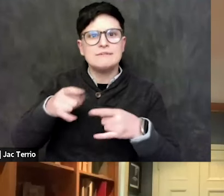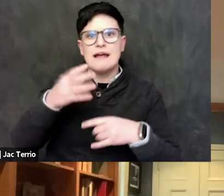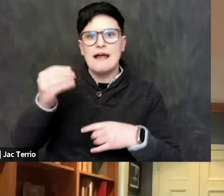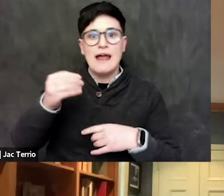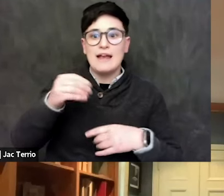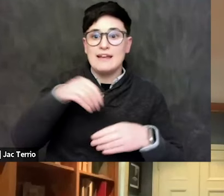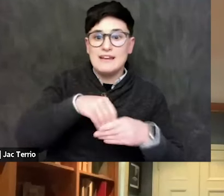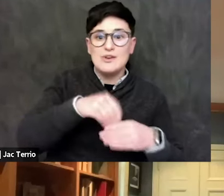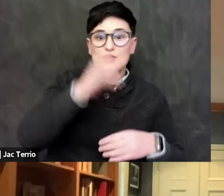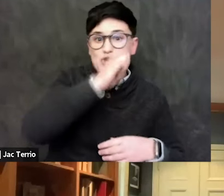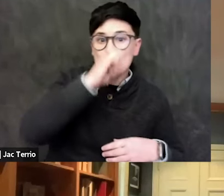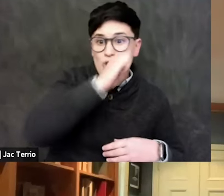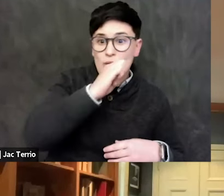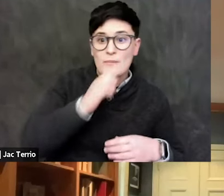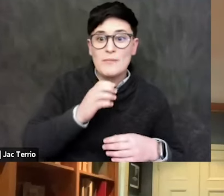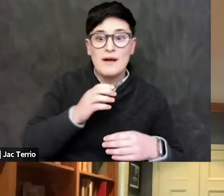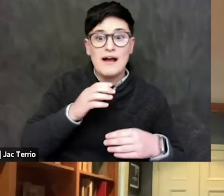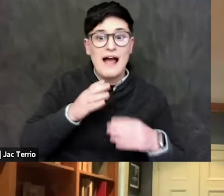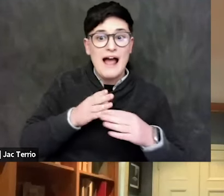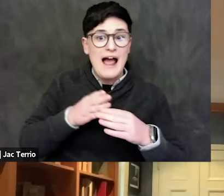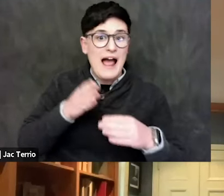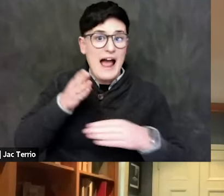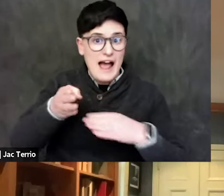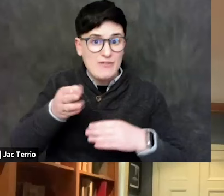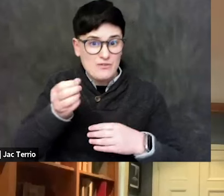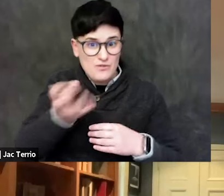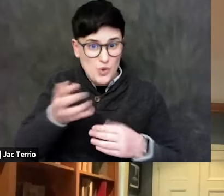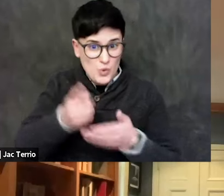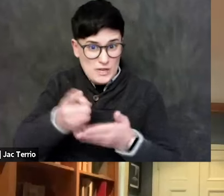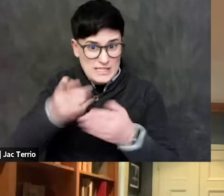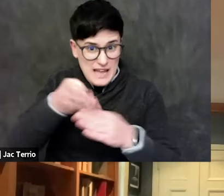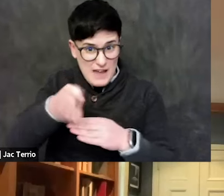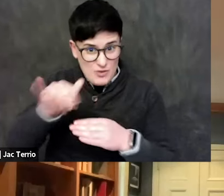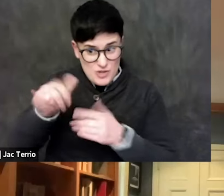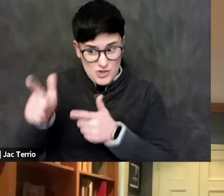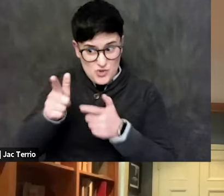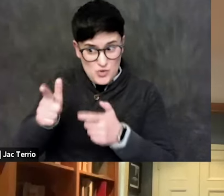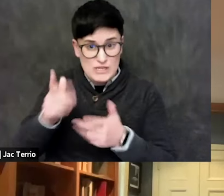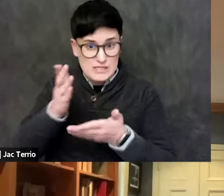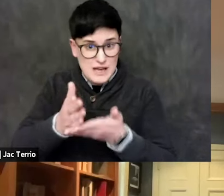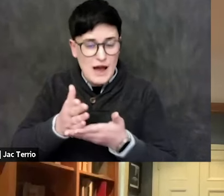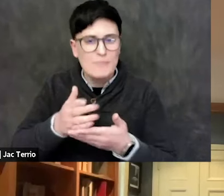after a few weeks after the shooting stopped, it dissipated not so much in Europe a little bit,